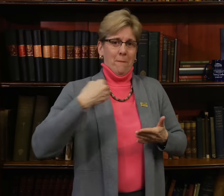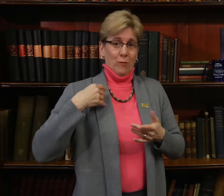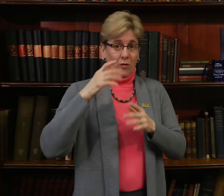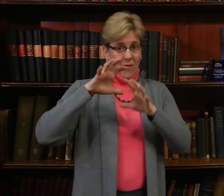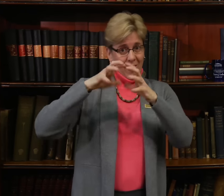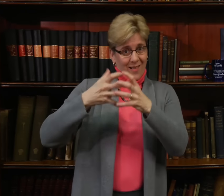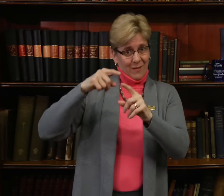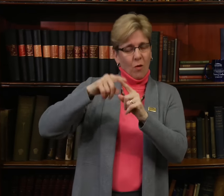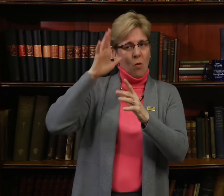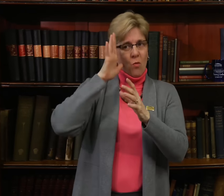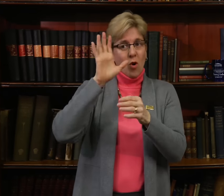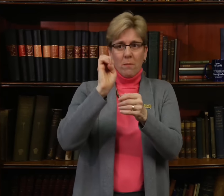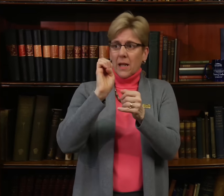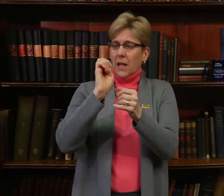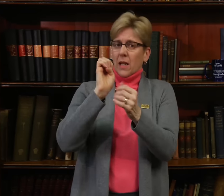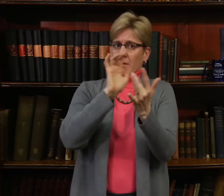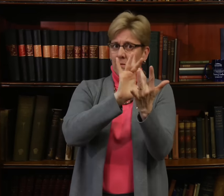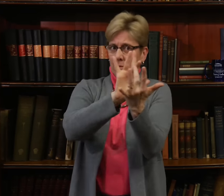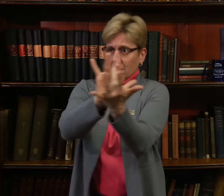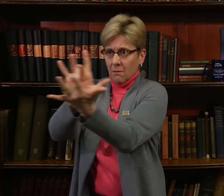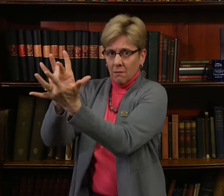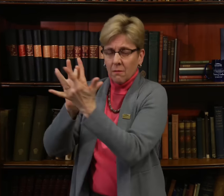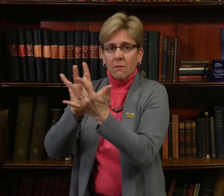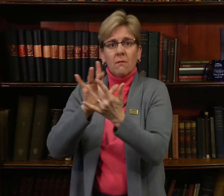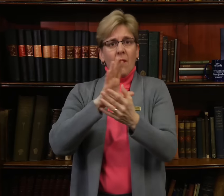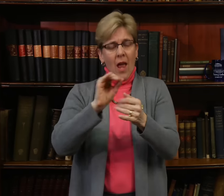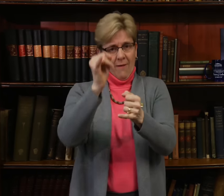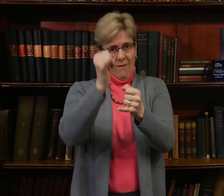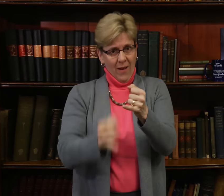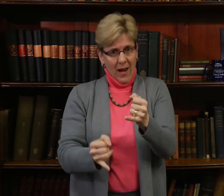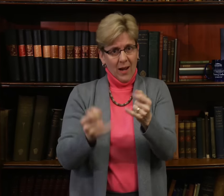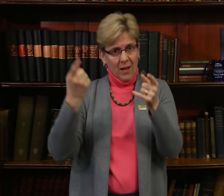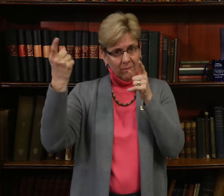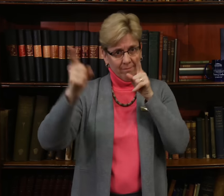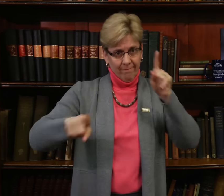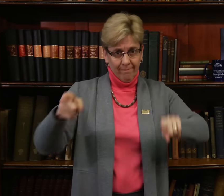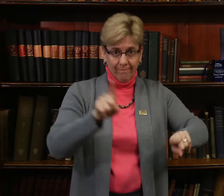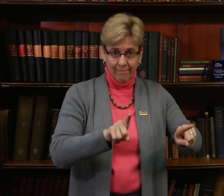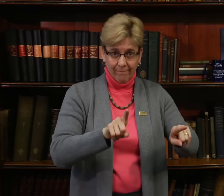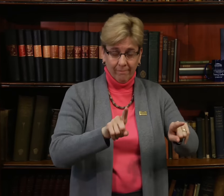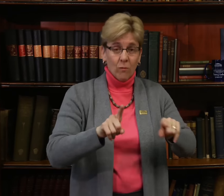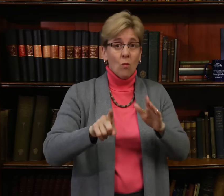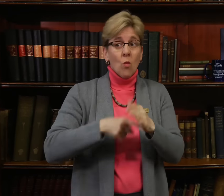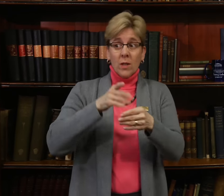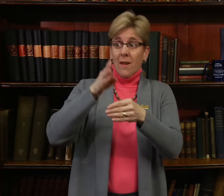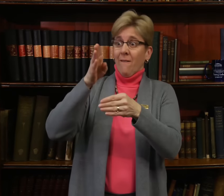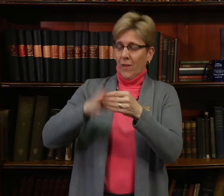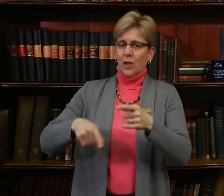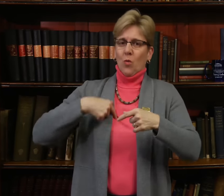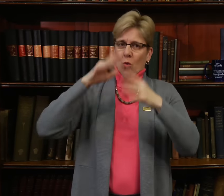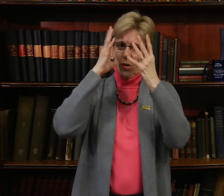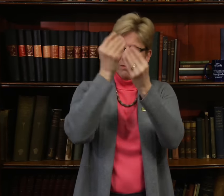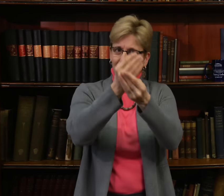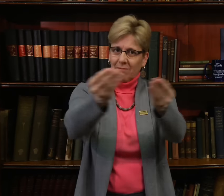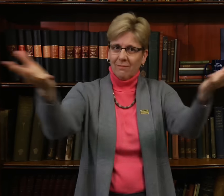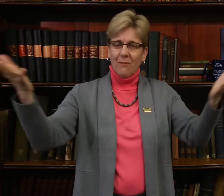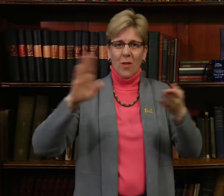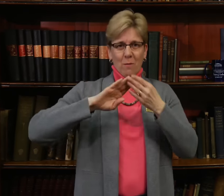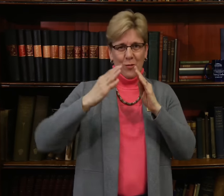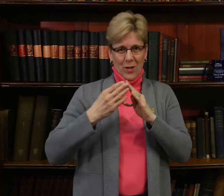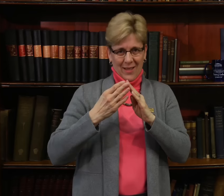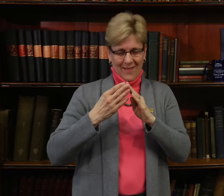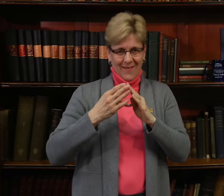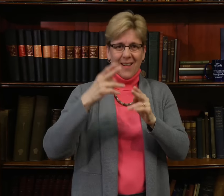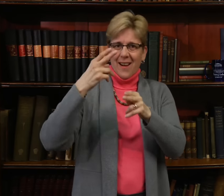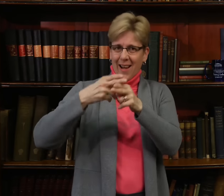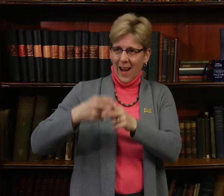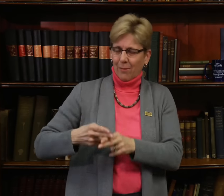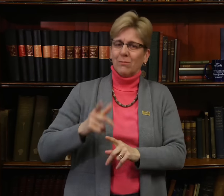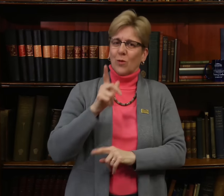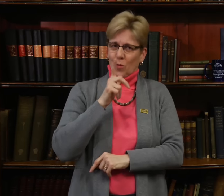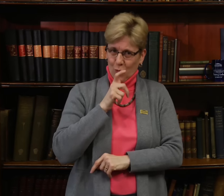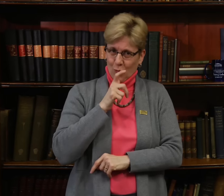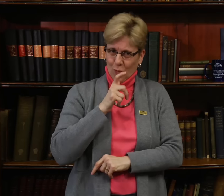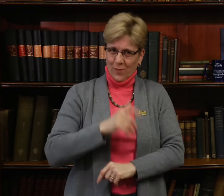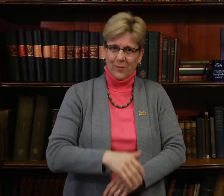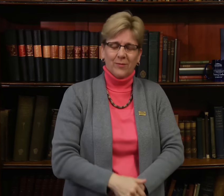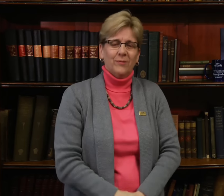the membership of the task force will be finalized and informed to the community.